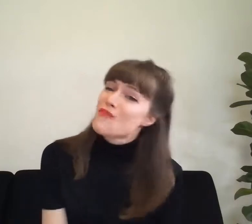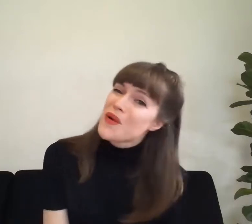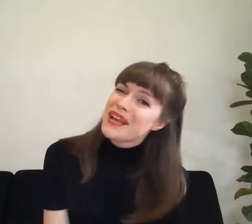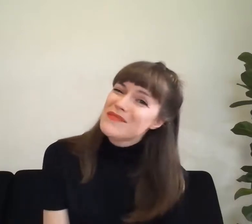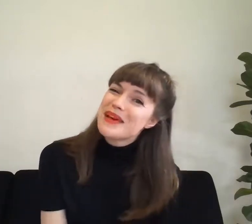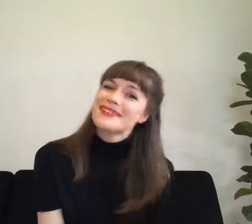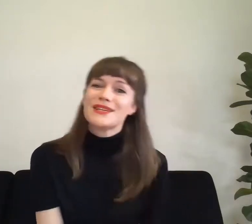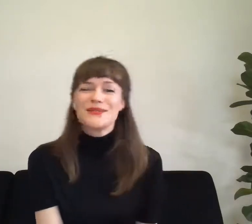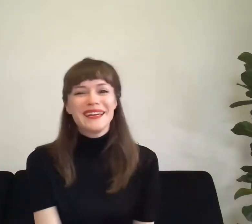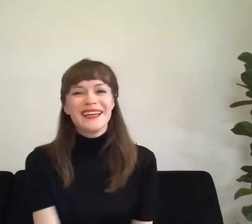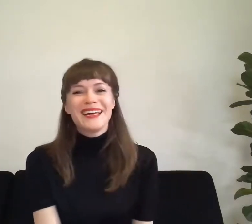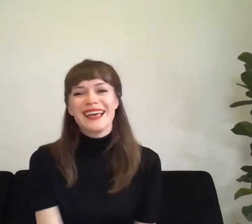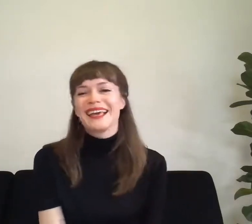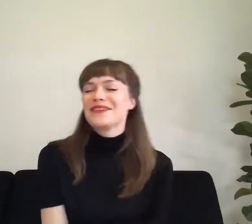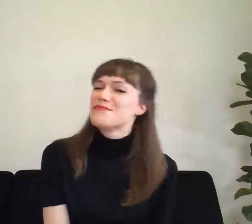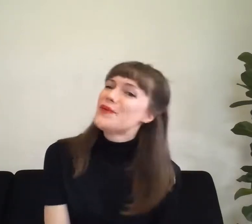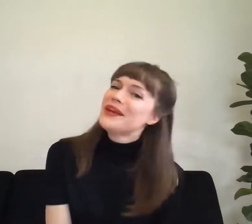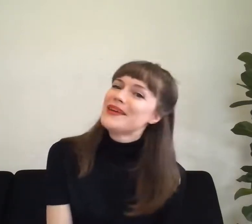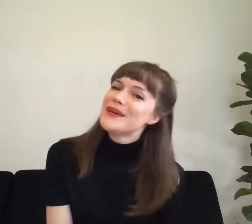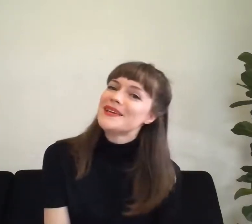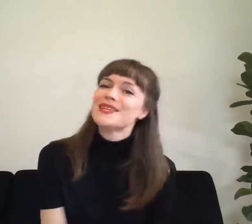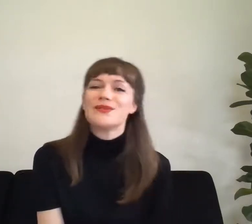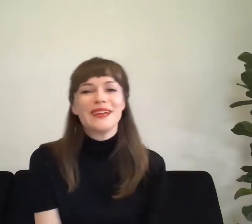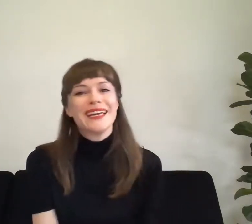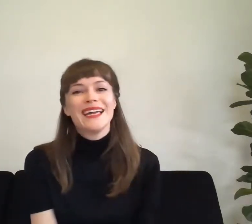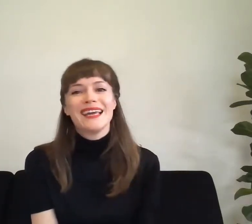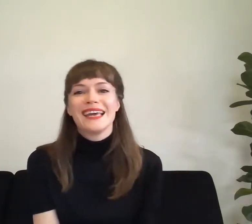Morning bells are ringing. morning bells are ringing. Ding dang dong, Ding dang dong